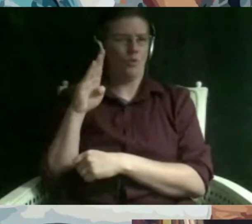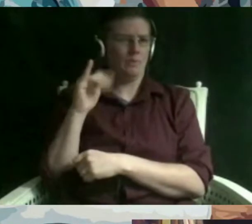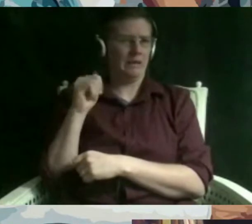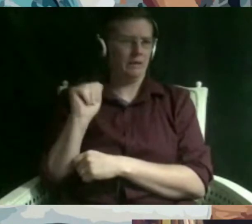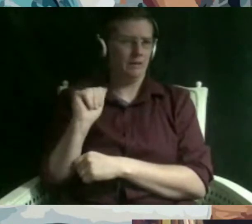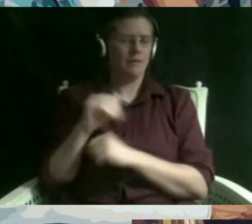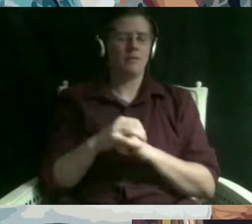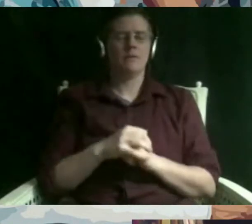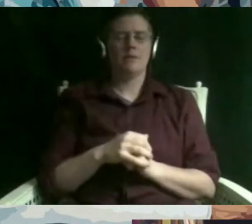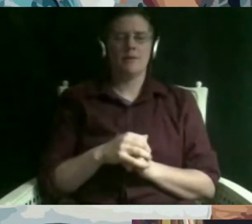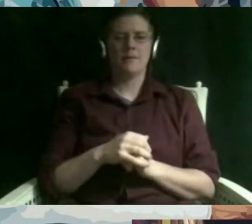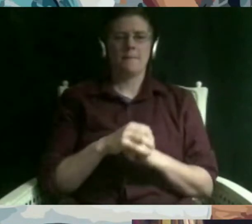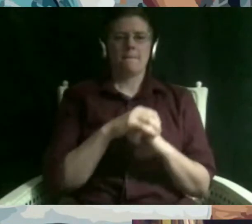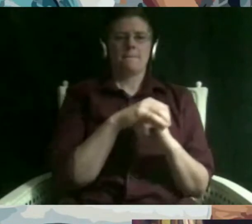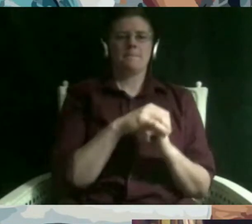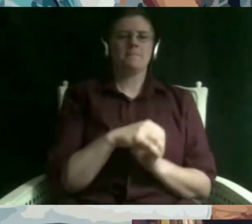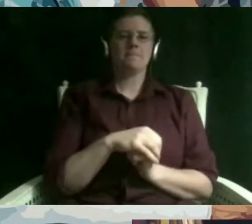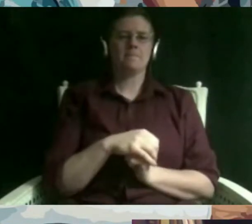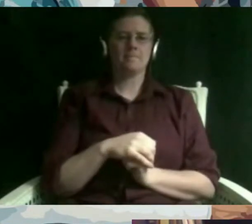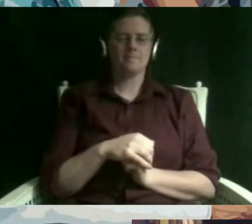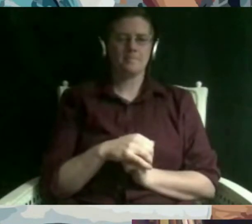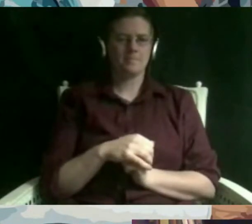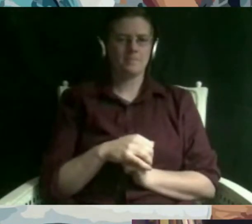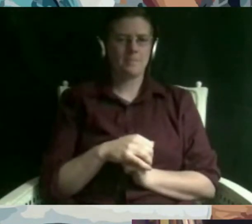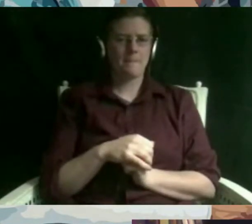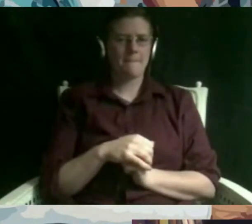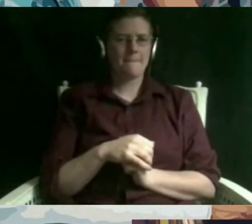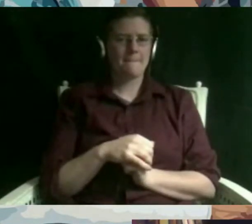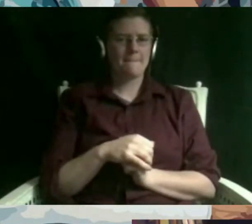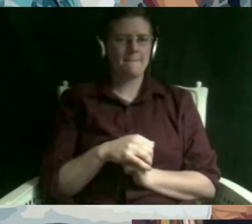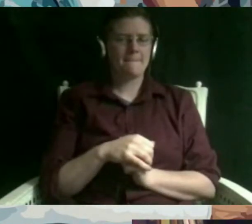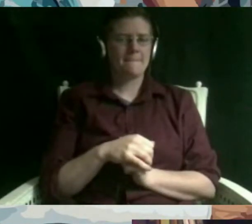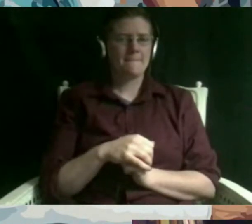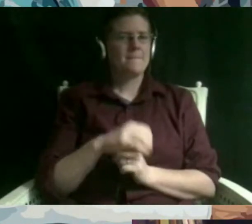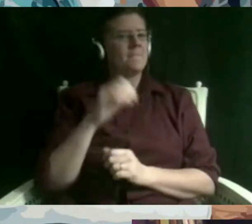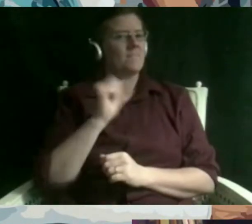yeah those are certain things that i haven't thought about before which is interesting so